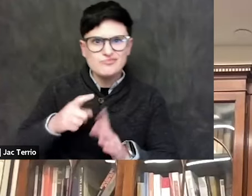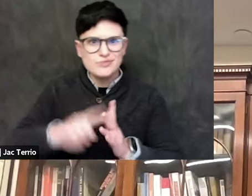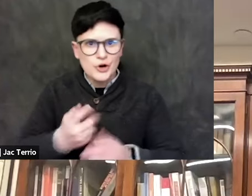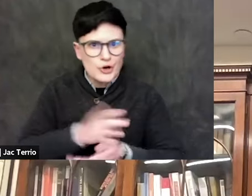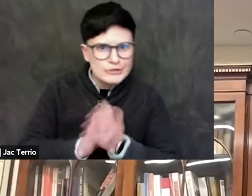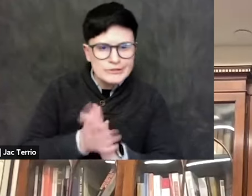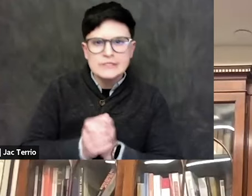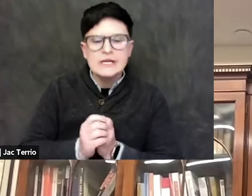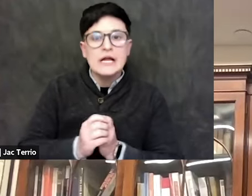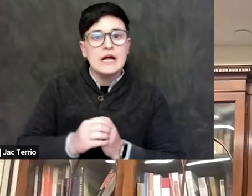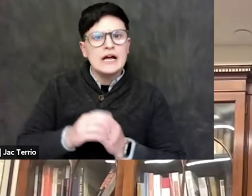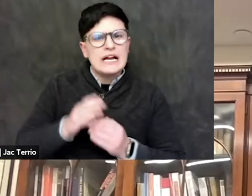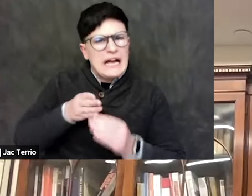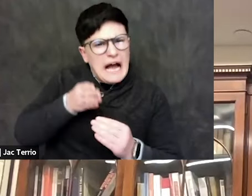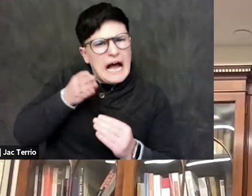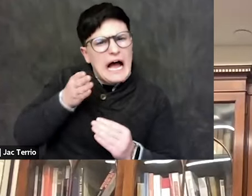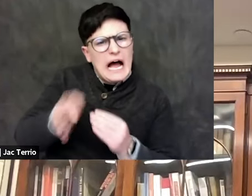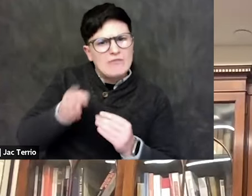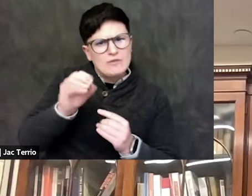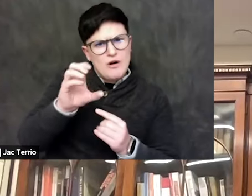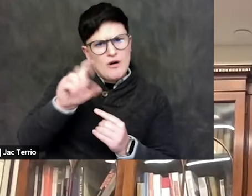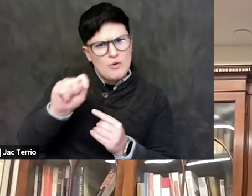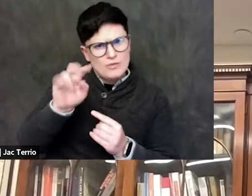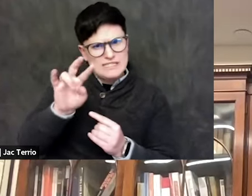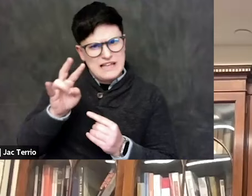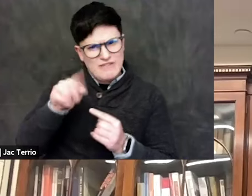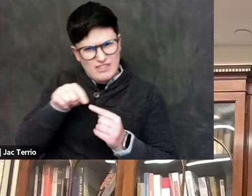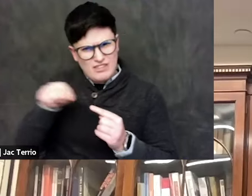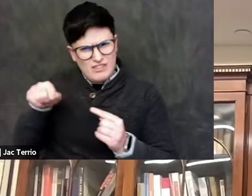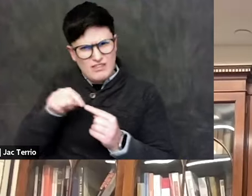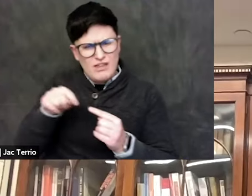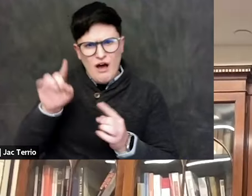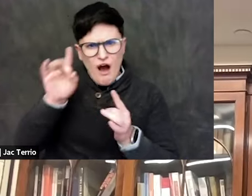as the horror of the massacre emerged, there was an outpouring of revulsion